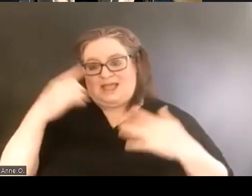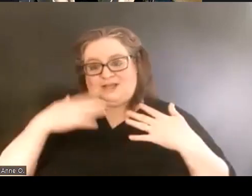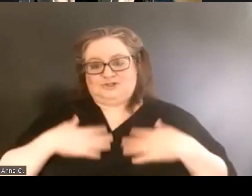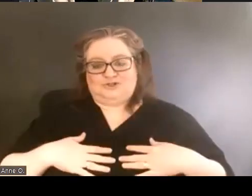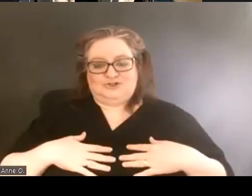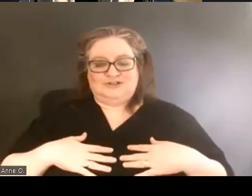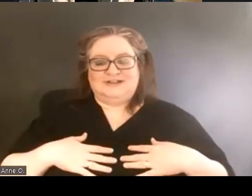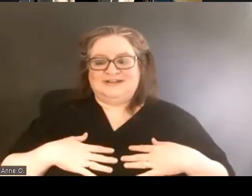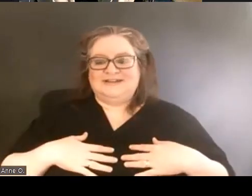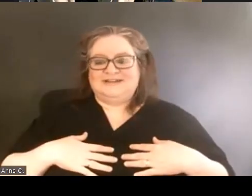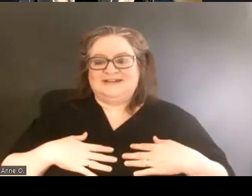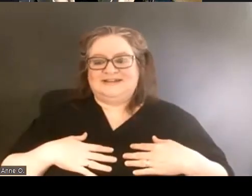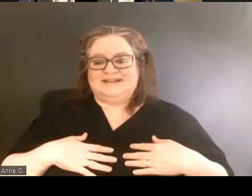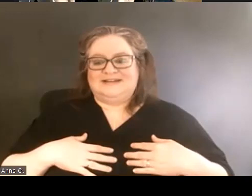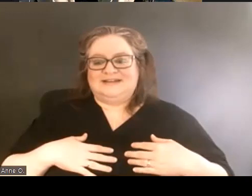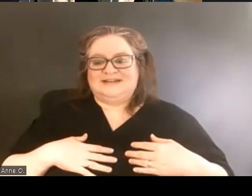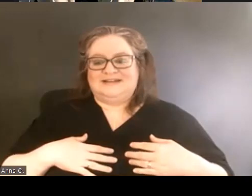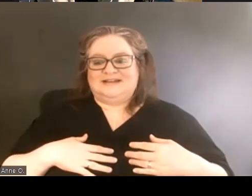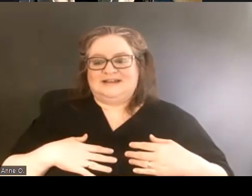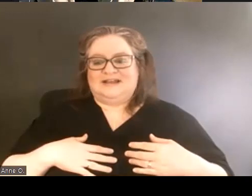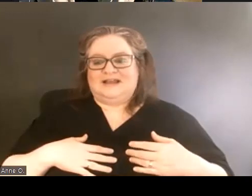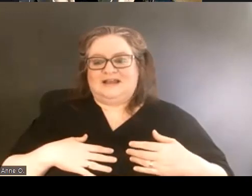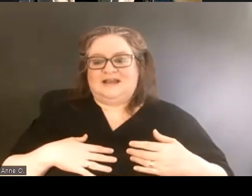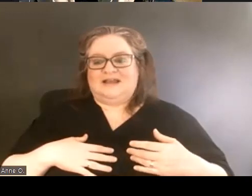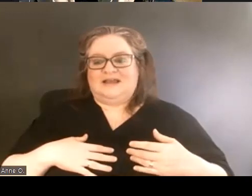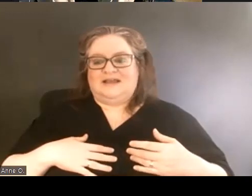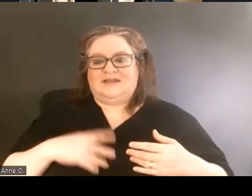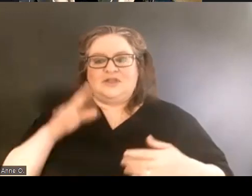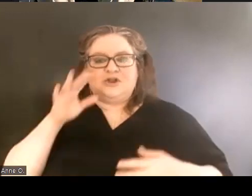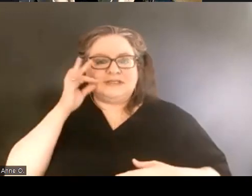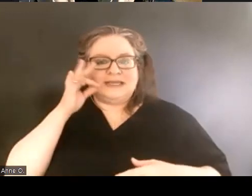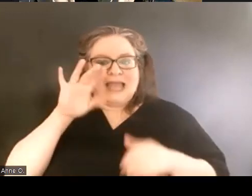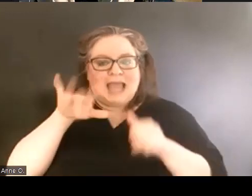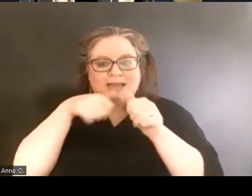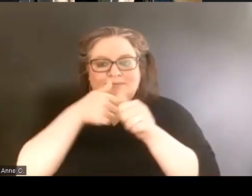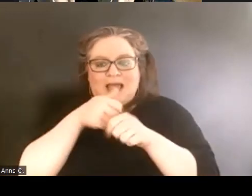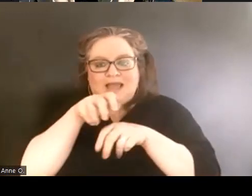There's a cat behind me and they may make an appearance